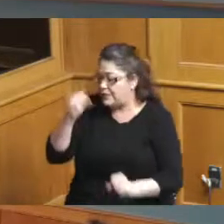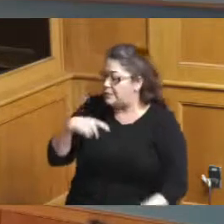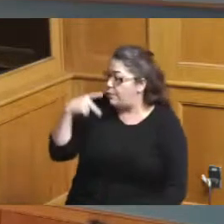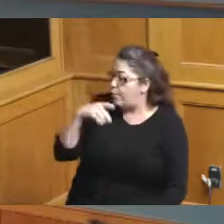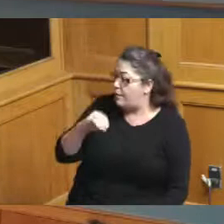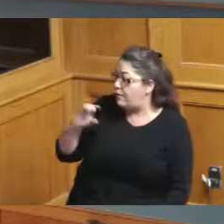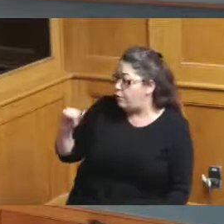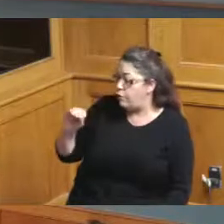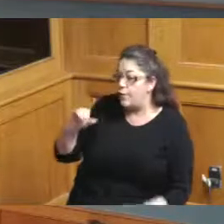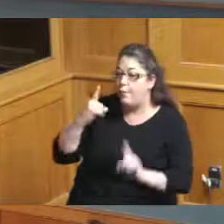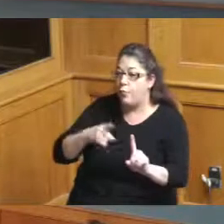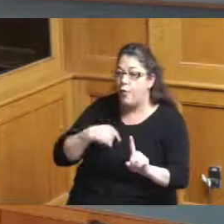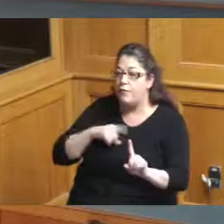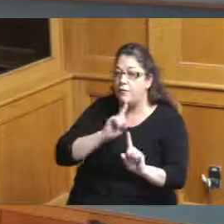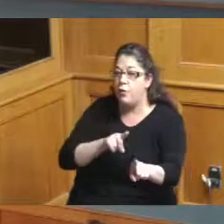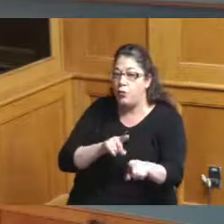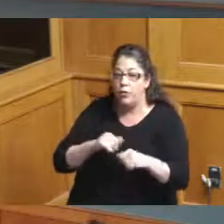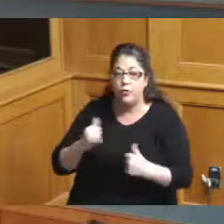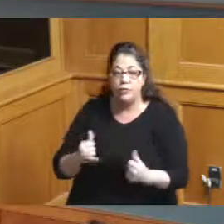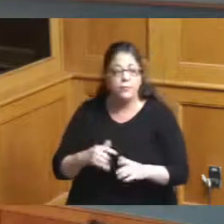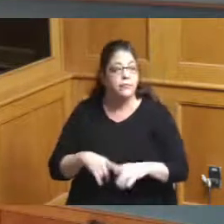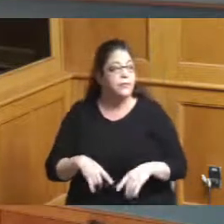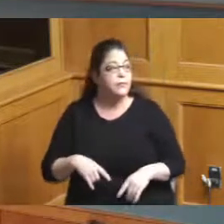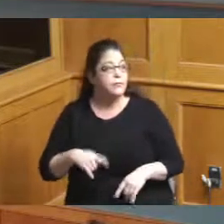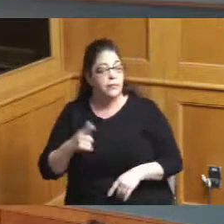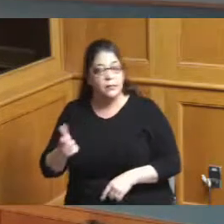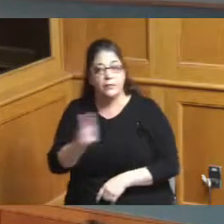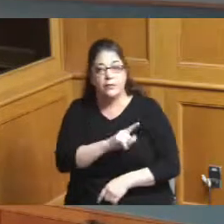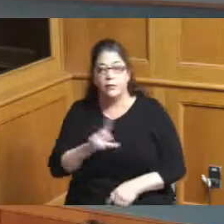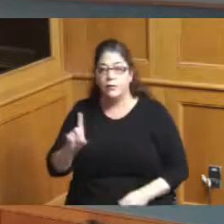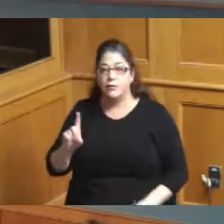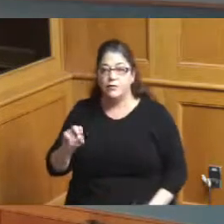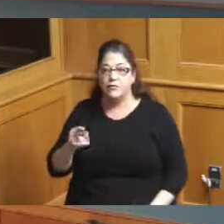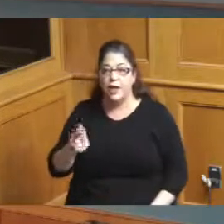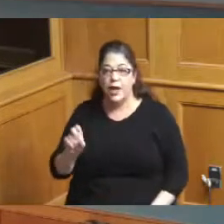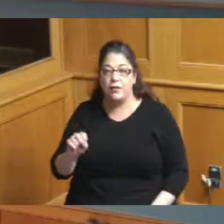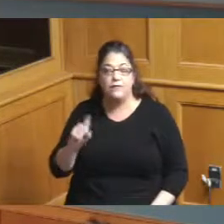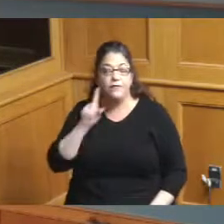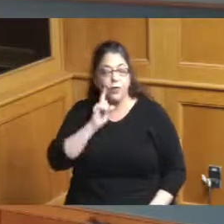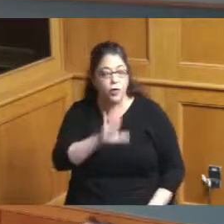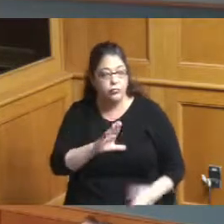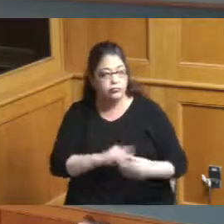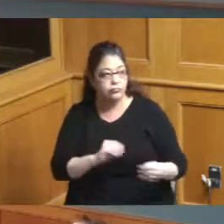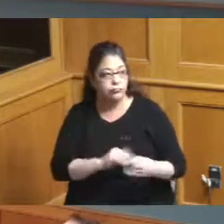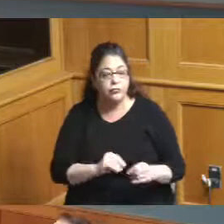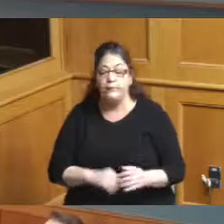Driehaus for her comments thank you thank you yeah I would like to just bring a little bit of